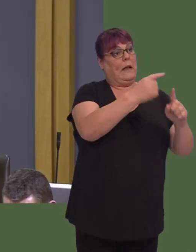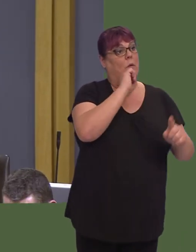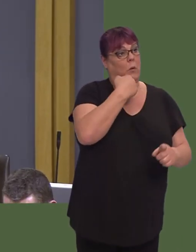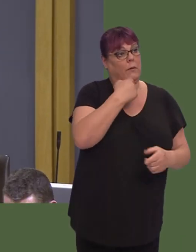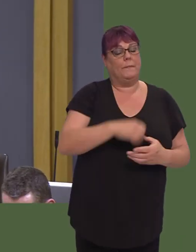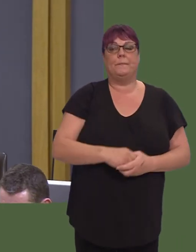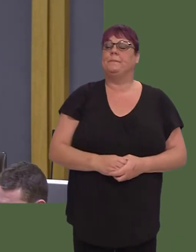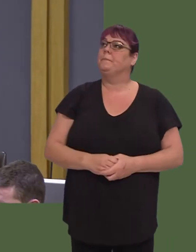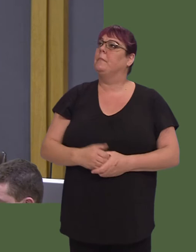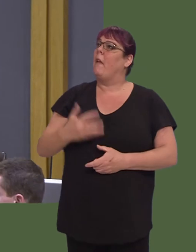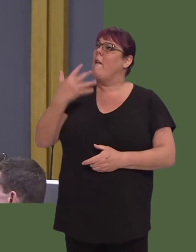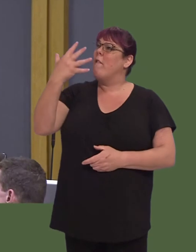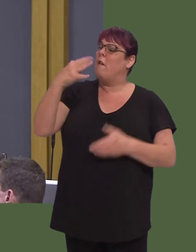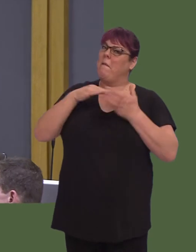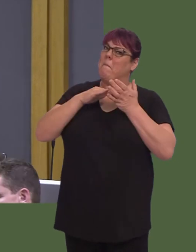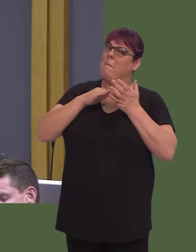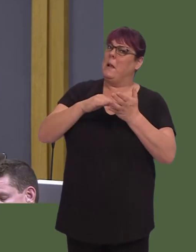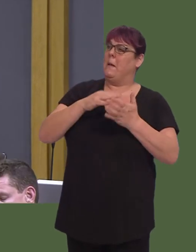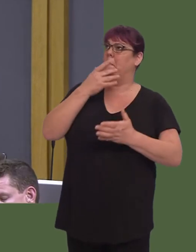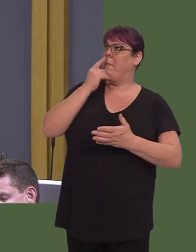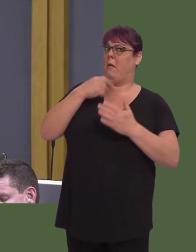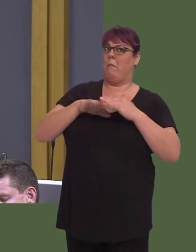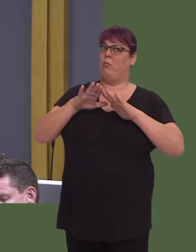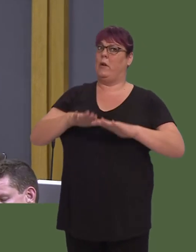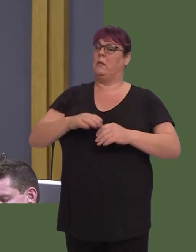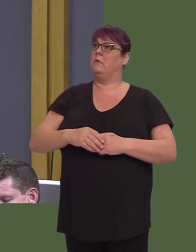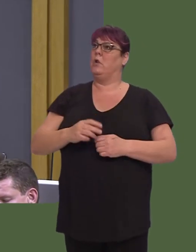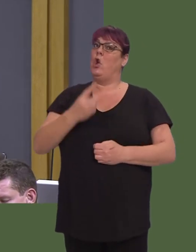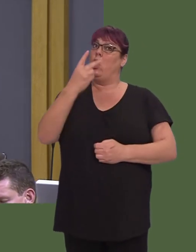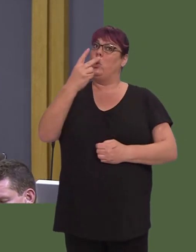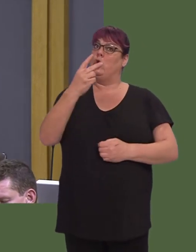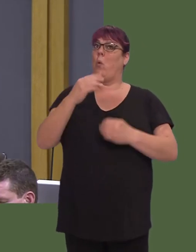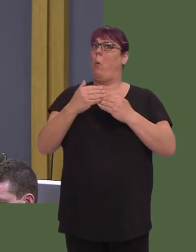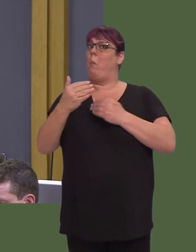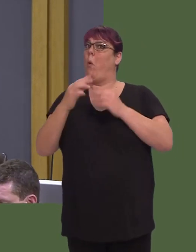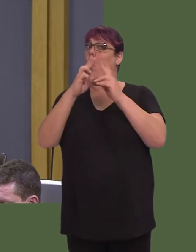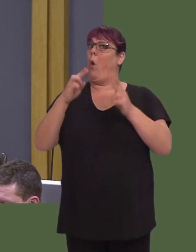o bobl Prydain bellach yn berchen ar ddau neu fwy o gartrefi tra bod bron i 700,000